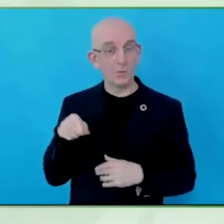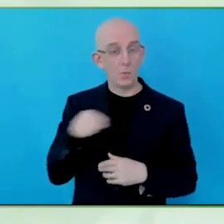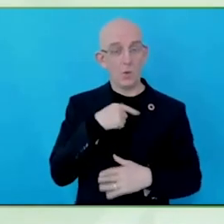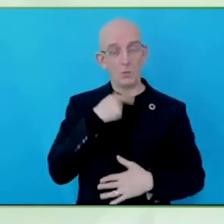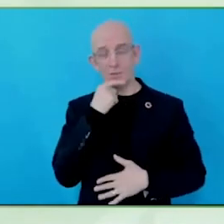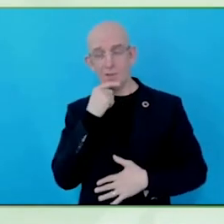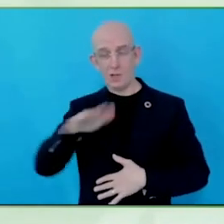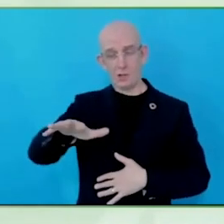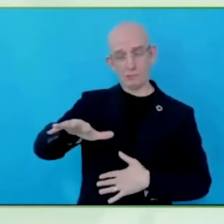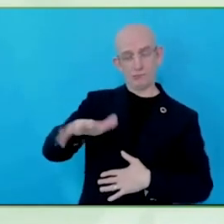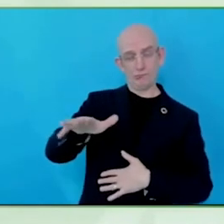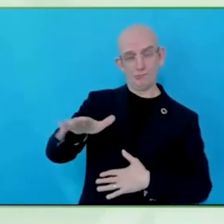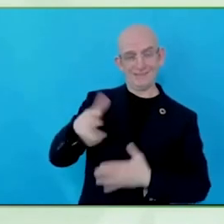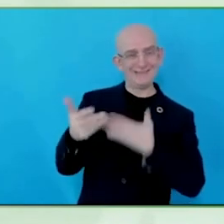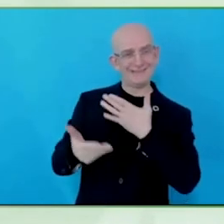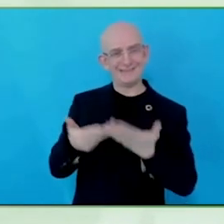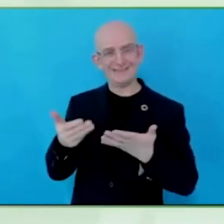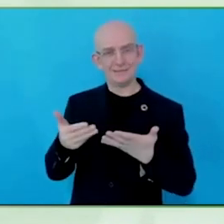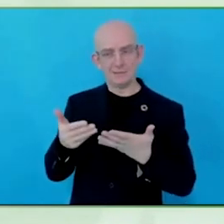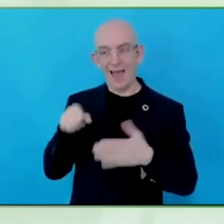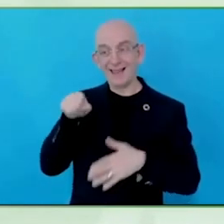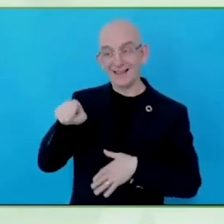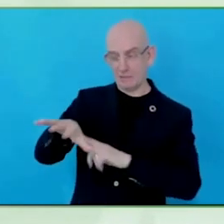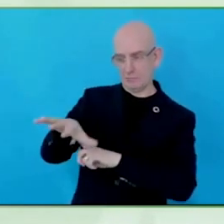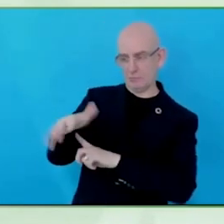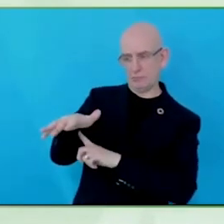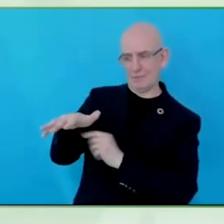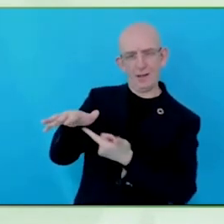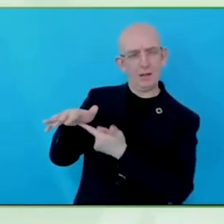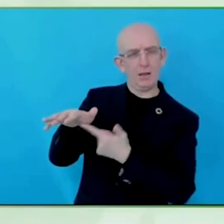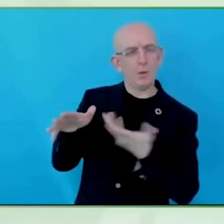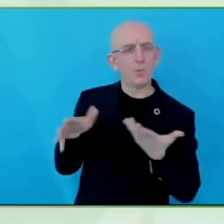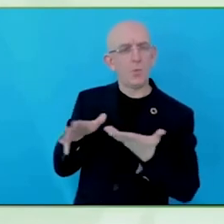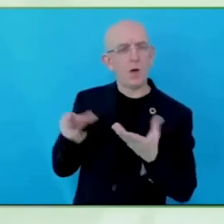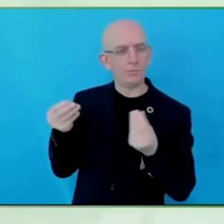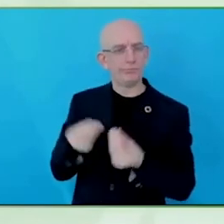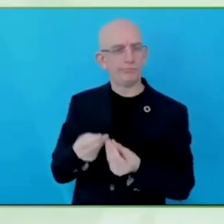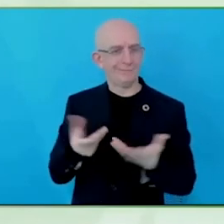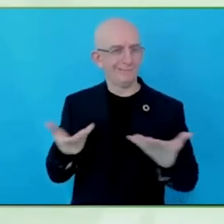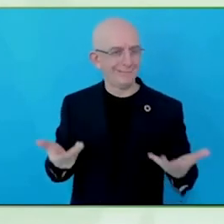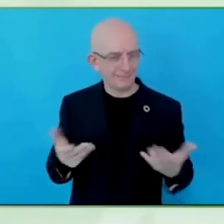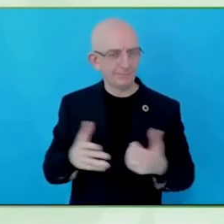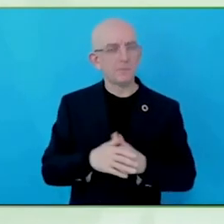As part of the global community that we have started to create, we